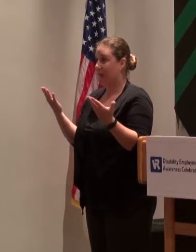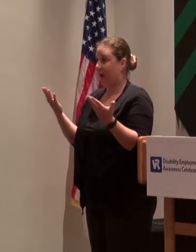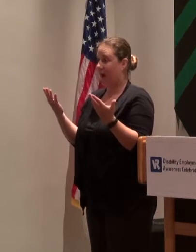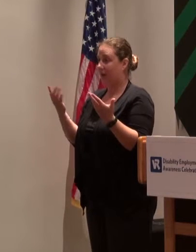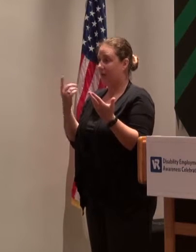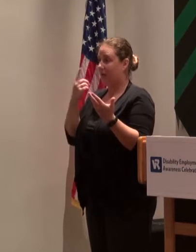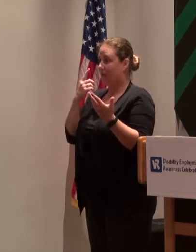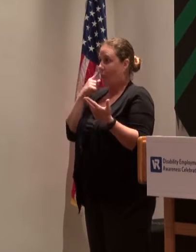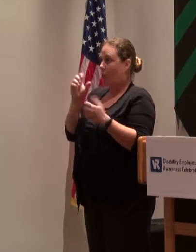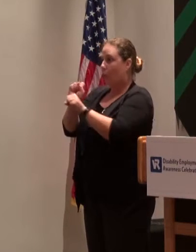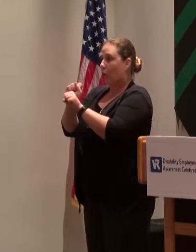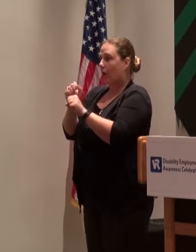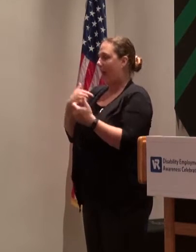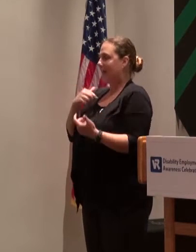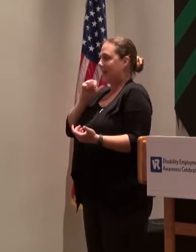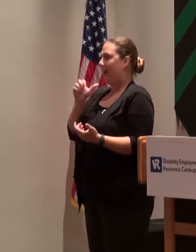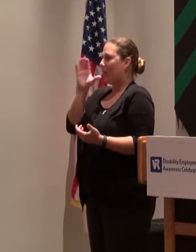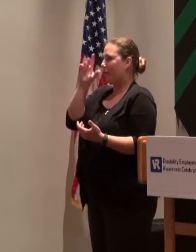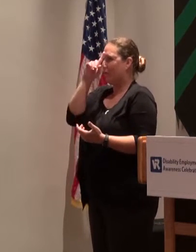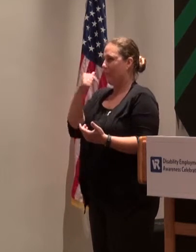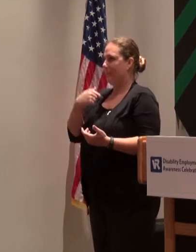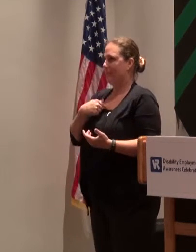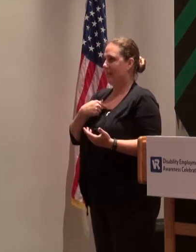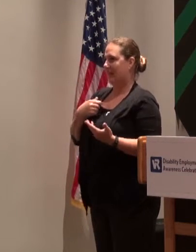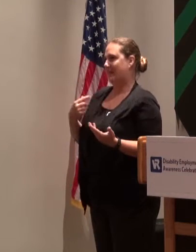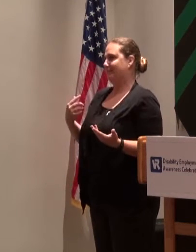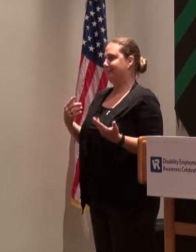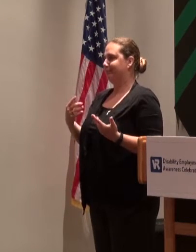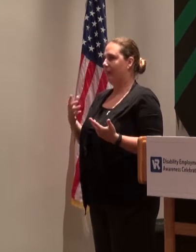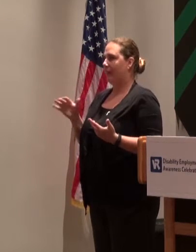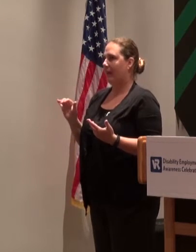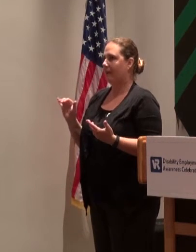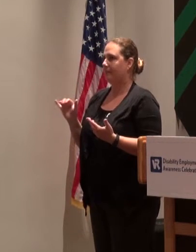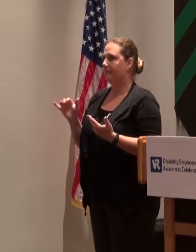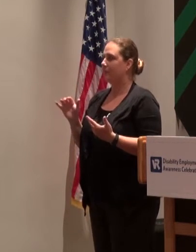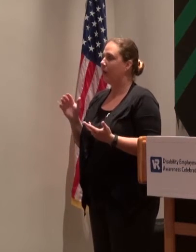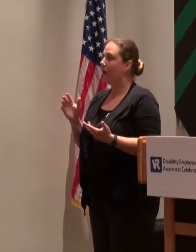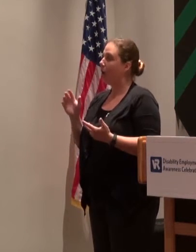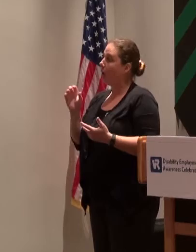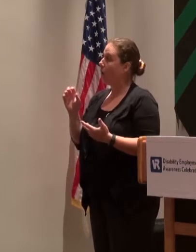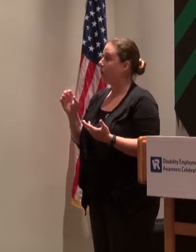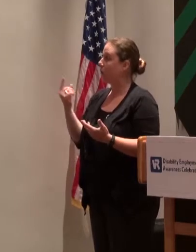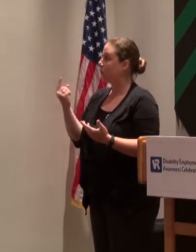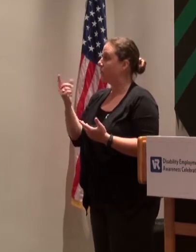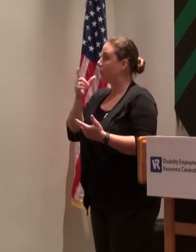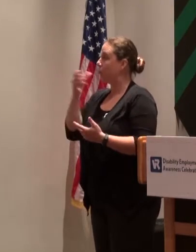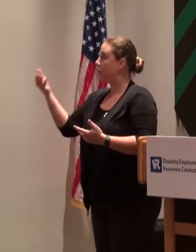I'm not looking, for me personally, to see okay, is there somebody that's hiring people with disabilities?